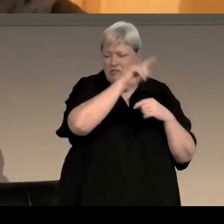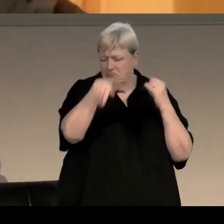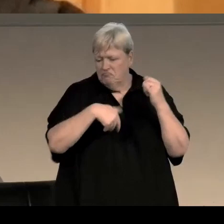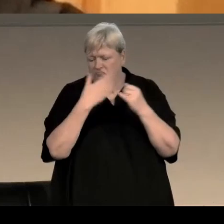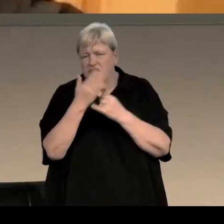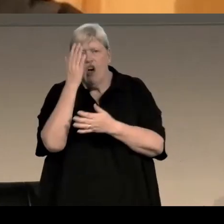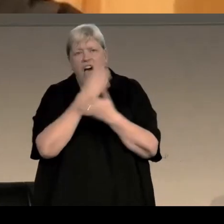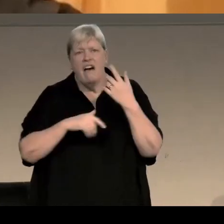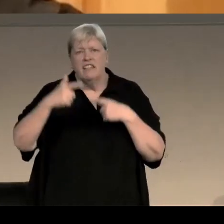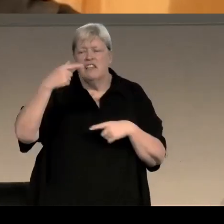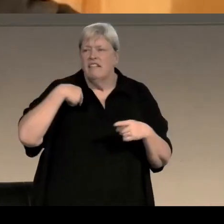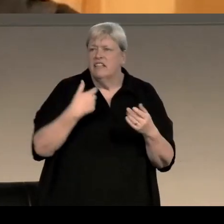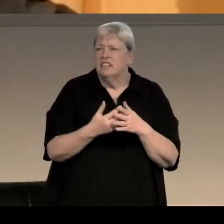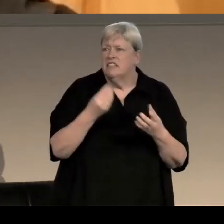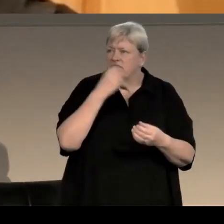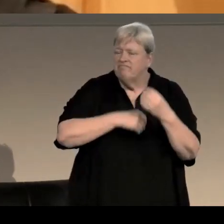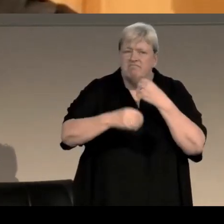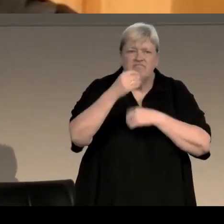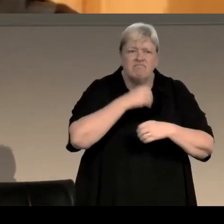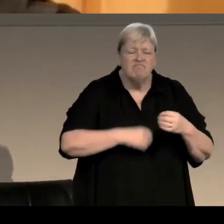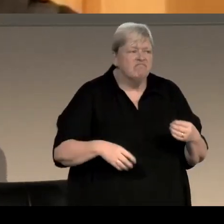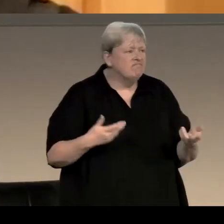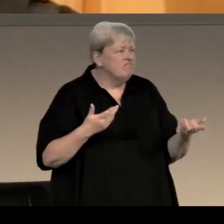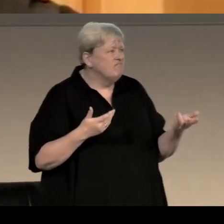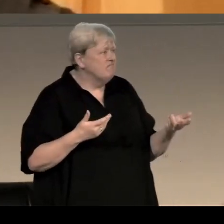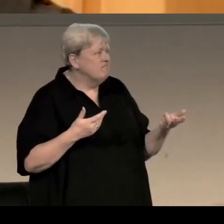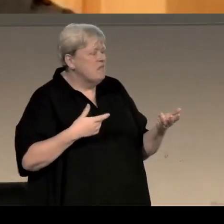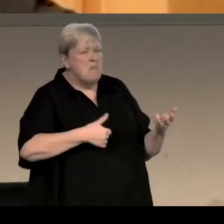had a shower, ate one of mama Rosa's home-cooked dinners, drank a bottle of wine, went to bed, got